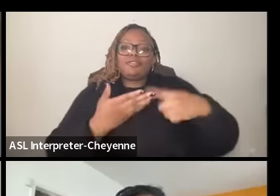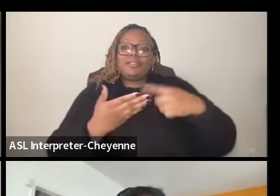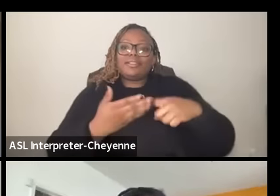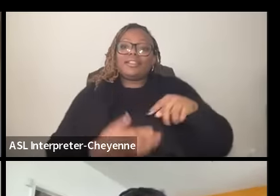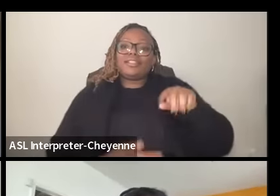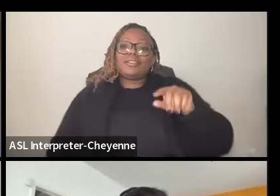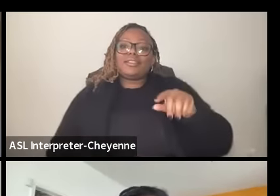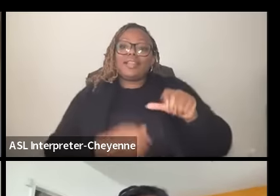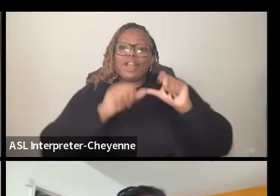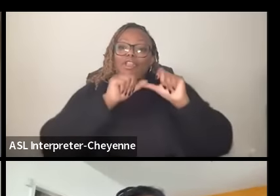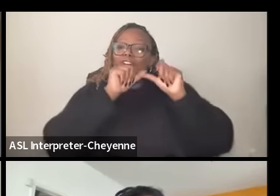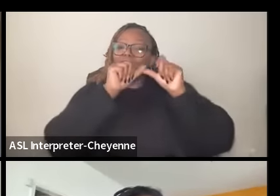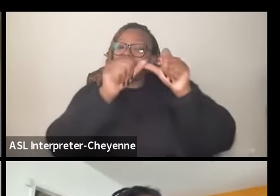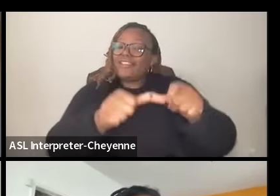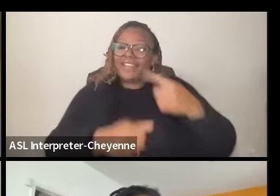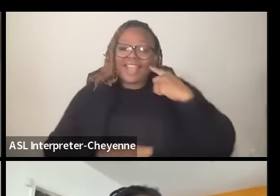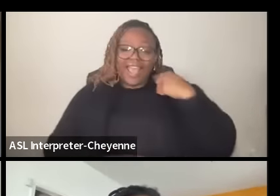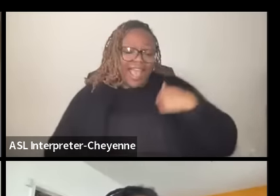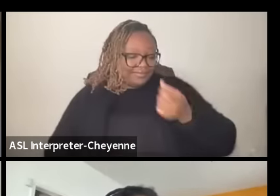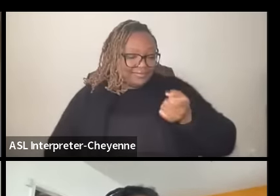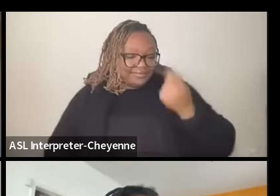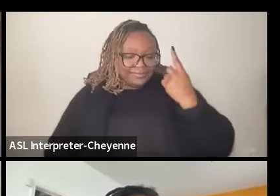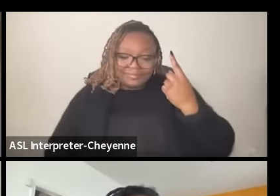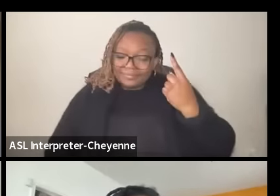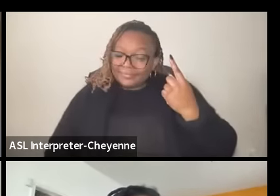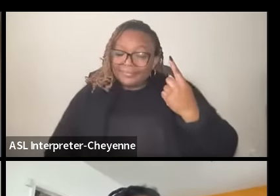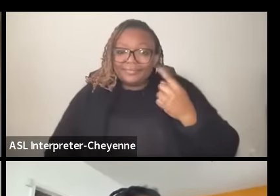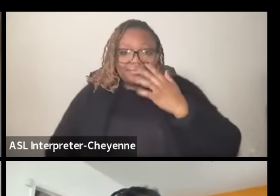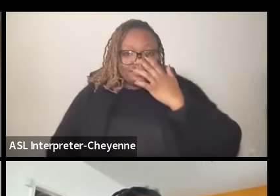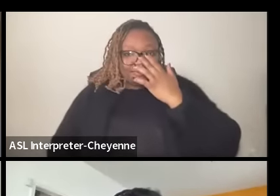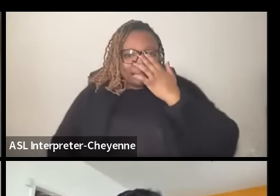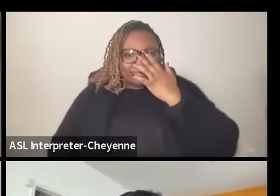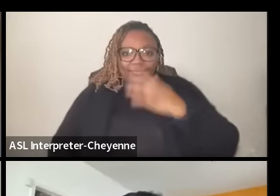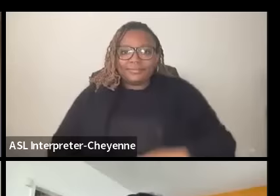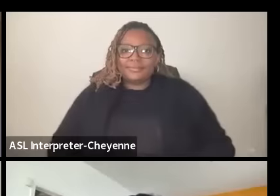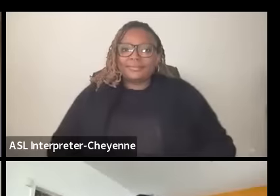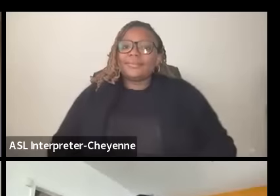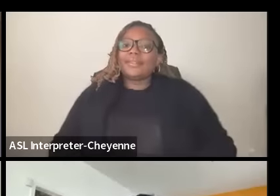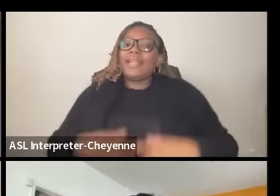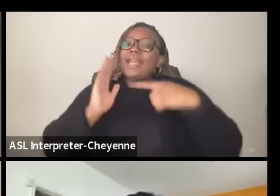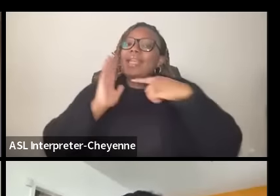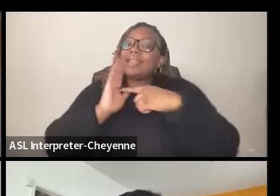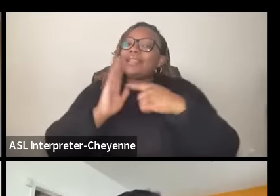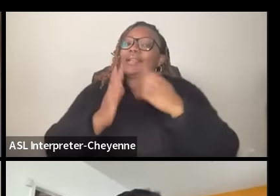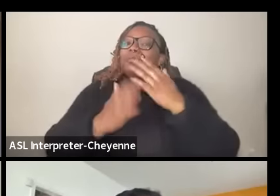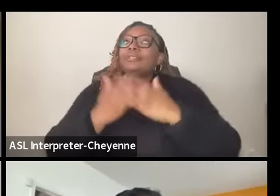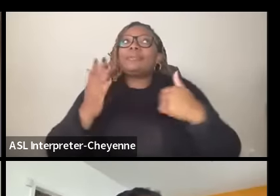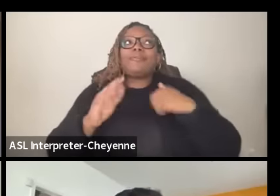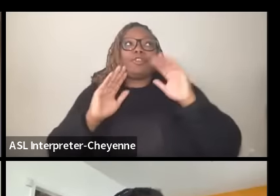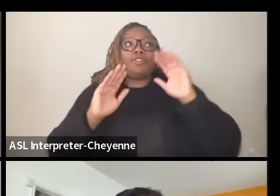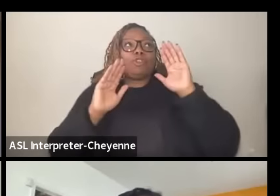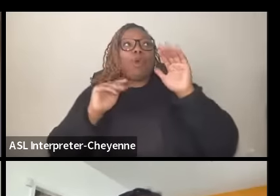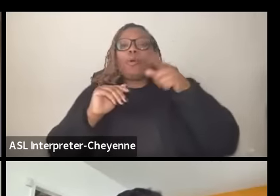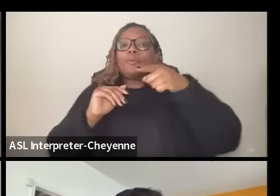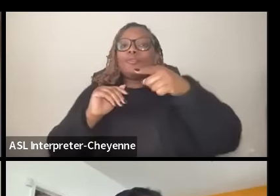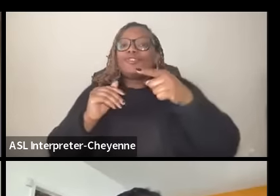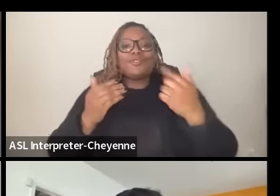know why that is no a shining example some of us can only hope right you are an example to us I